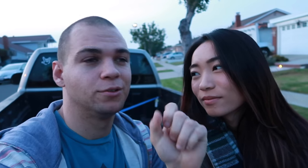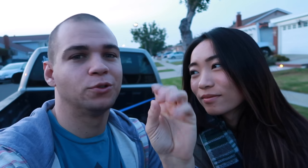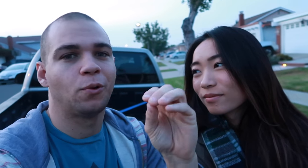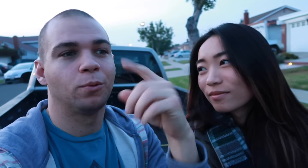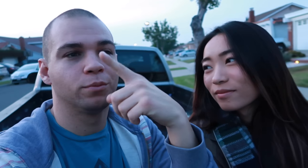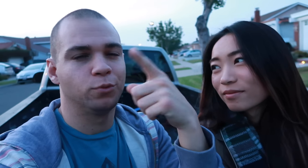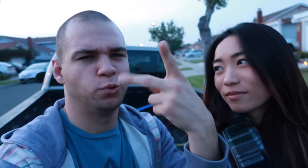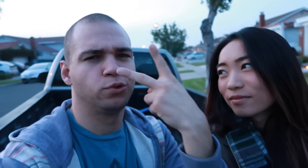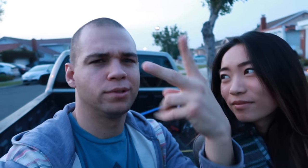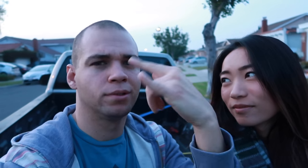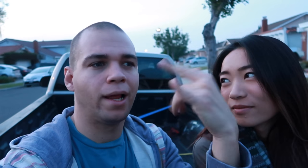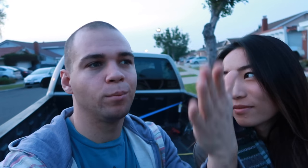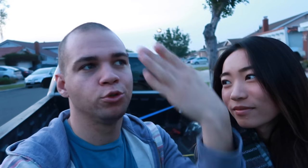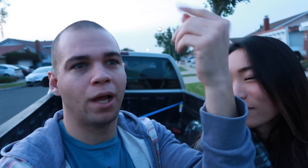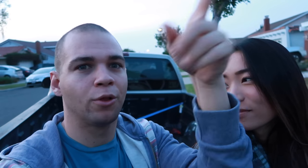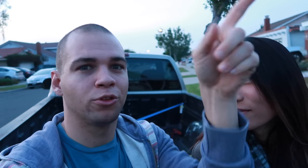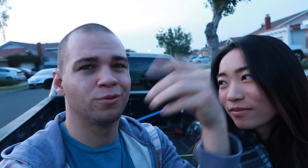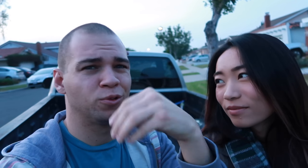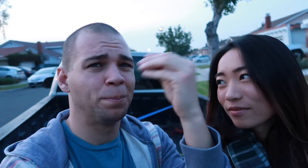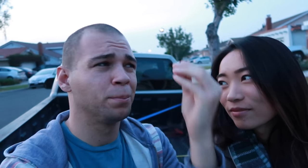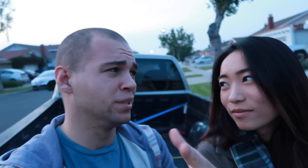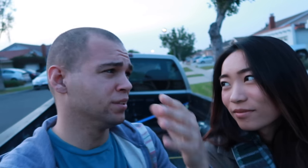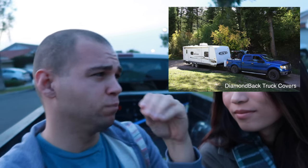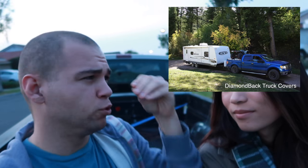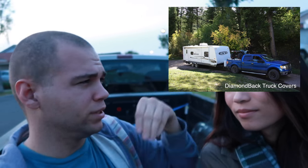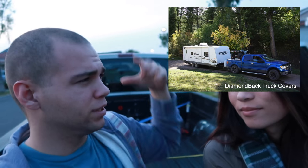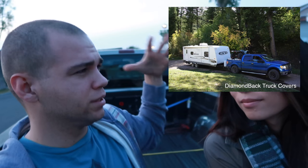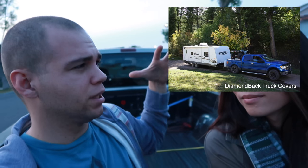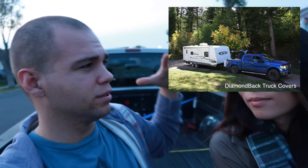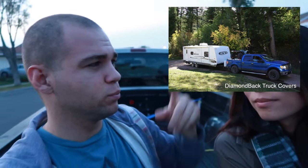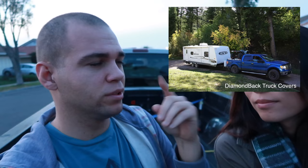so you see campers out there that are super expensive. the ones that are towed